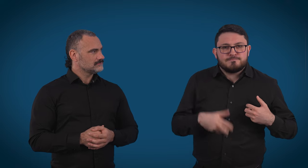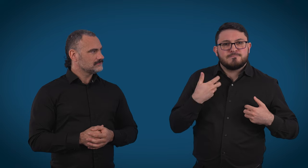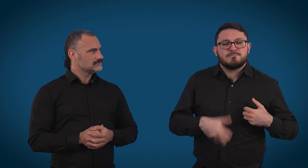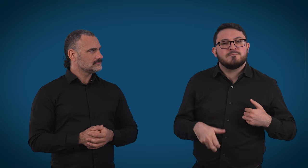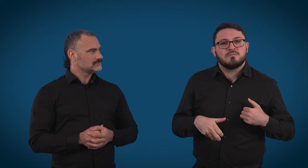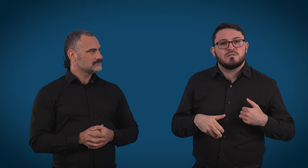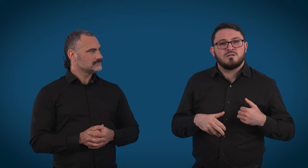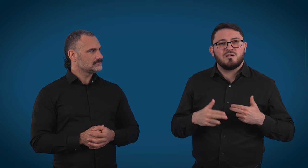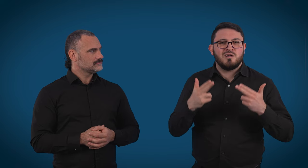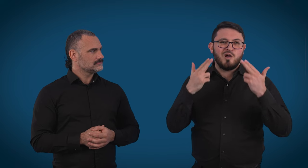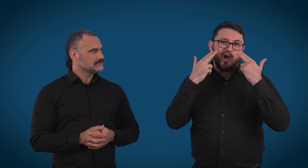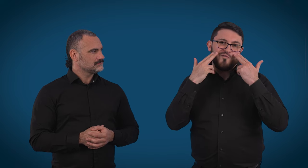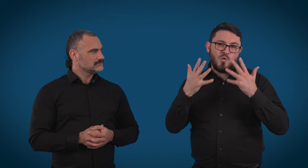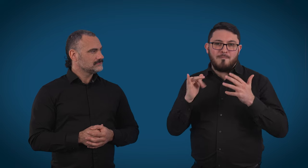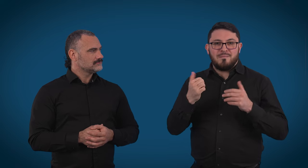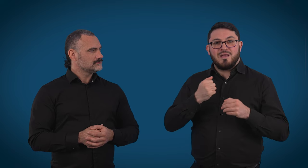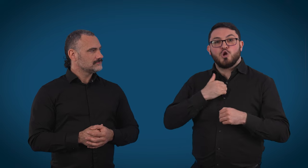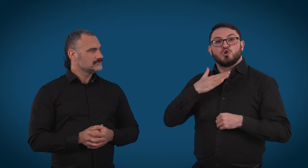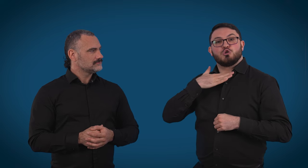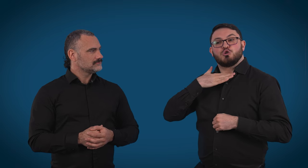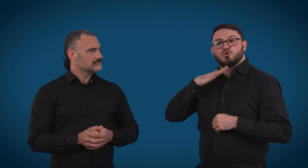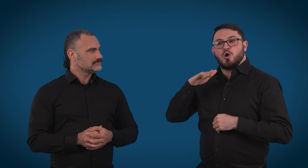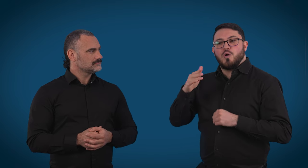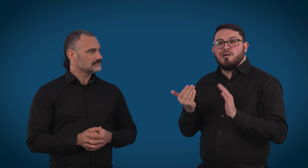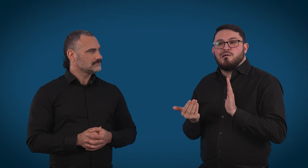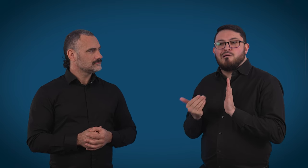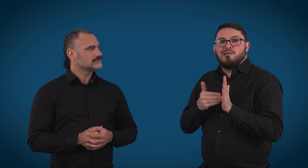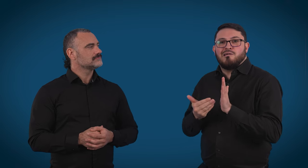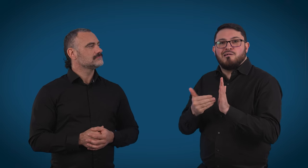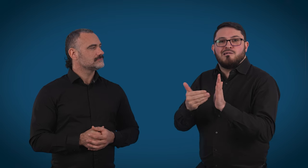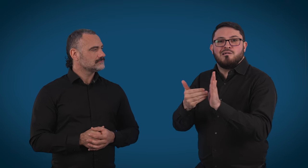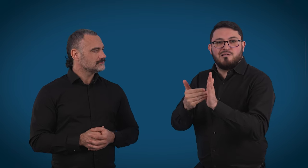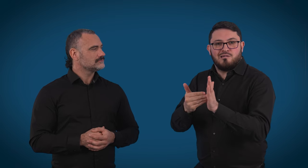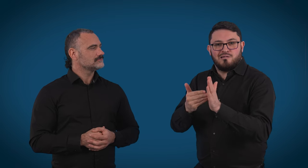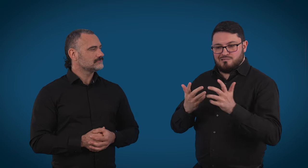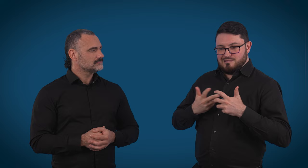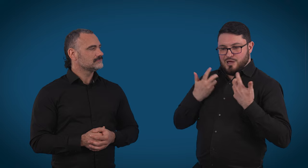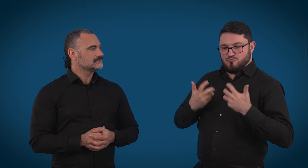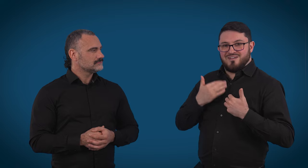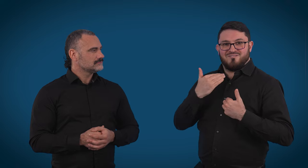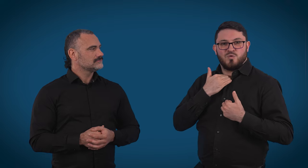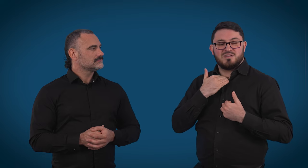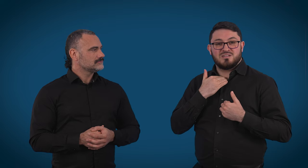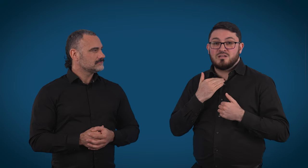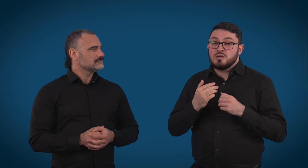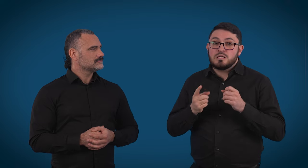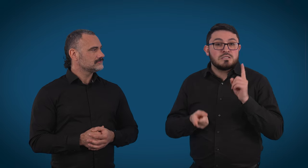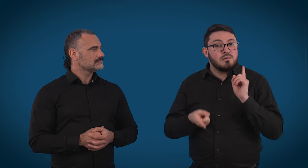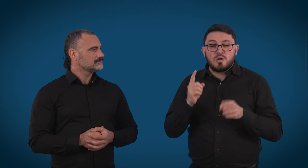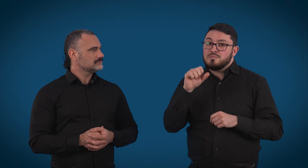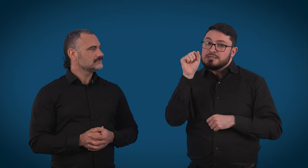frustrated with someone, of course we may adjust our tone, but also we understand that sometimes